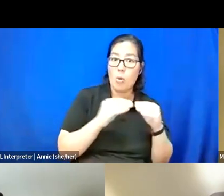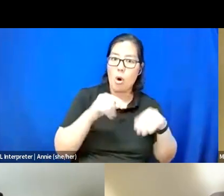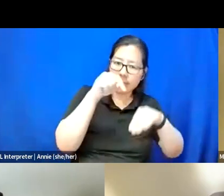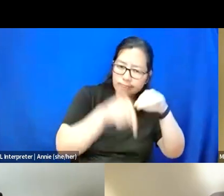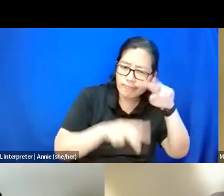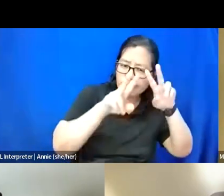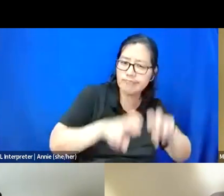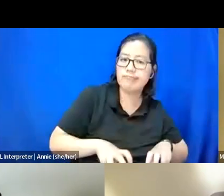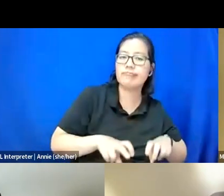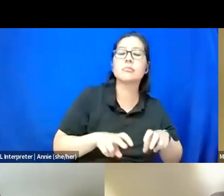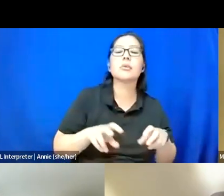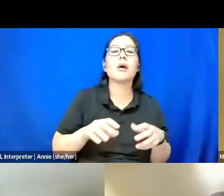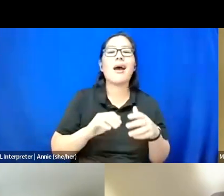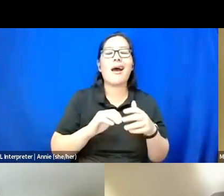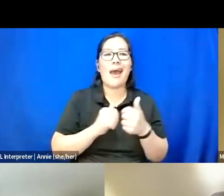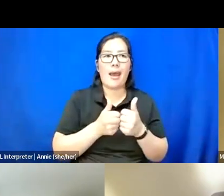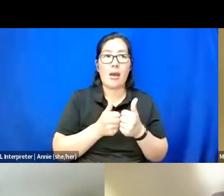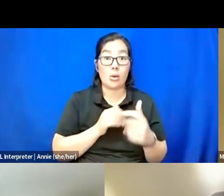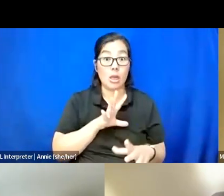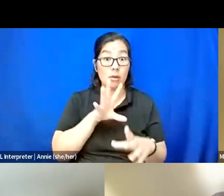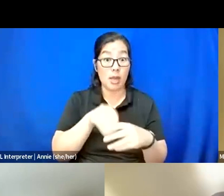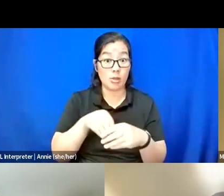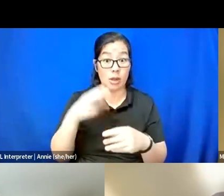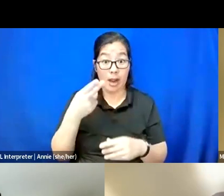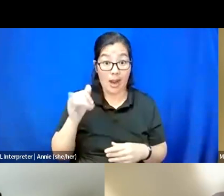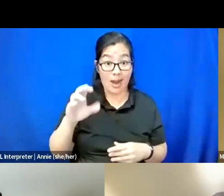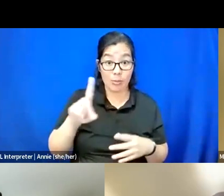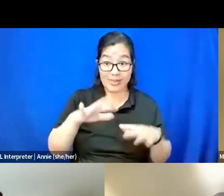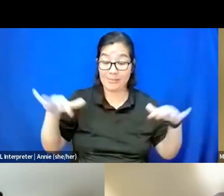in a hybrid space influence your art making and organizing practices?